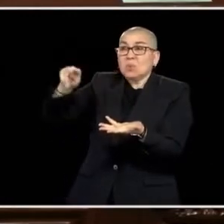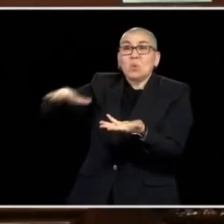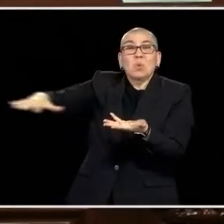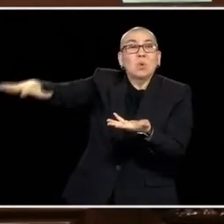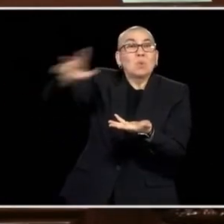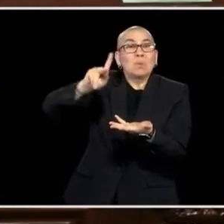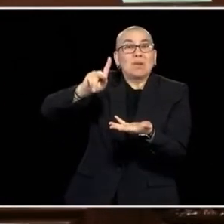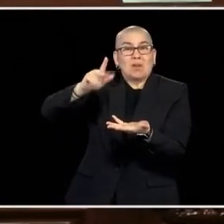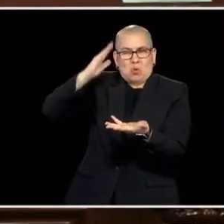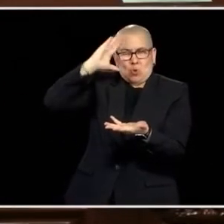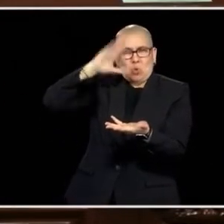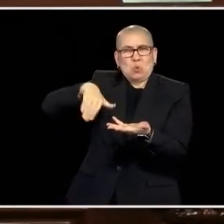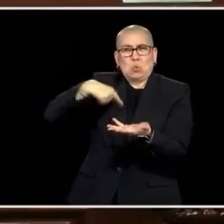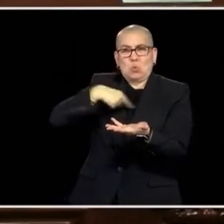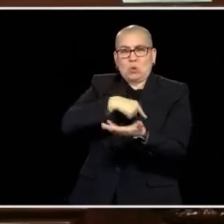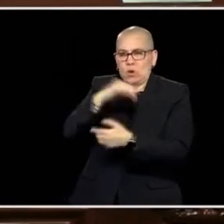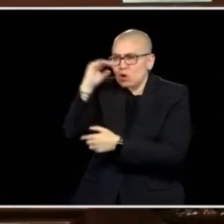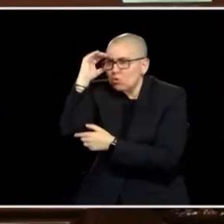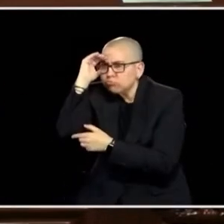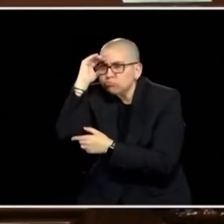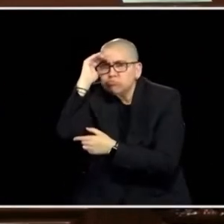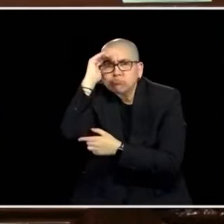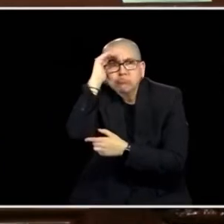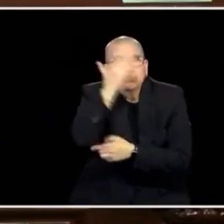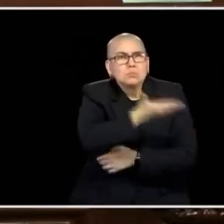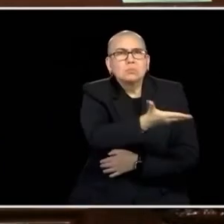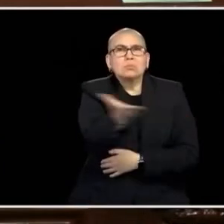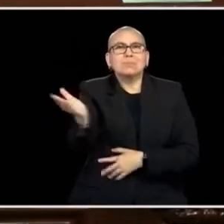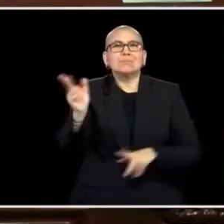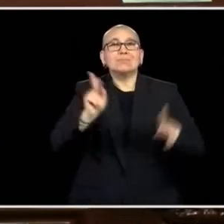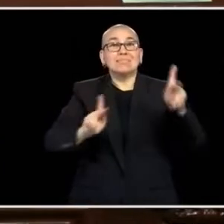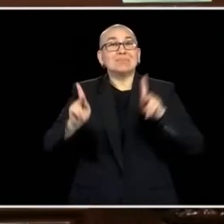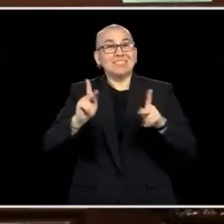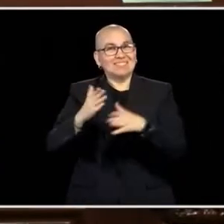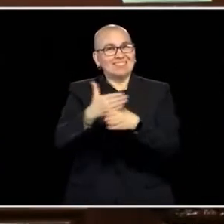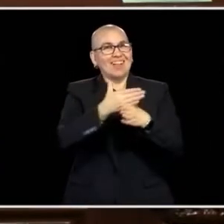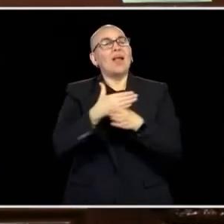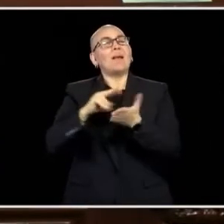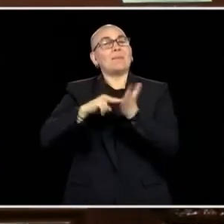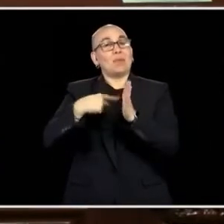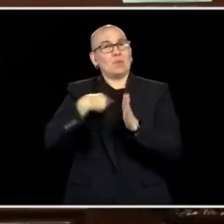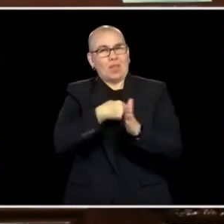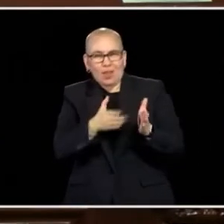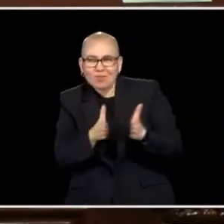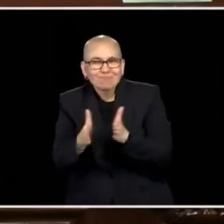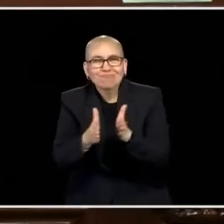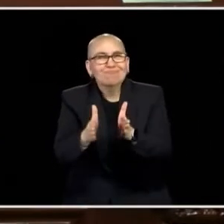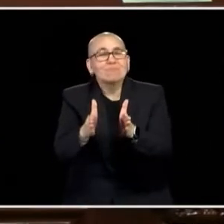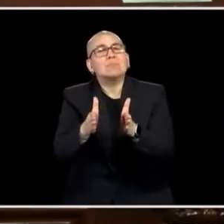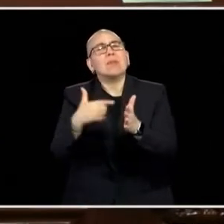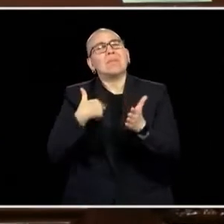INVEST IN OUR PEOPLE, WE CAN'T GET IT WRONG. THAT'S THE OPPORTUNITY THAT WE HAVE IN FRONT OF US, SO I WOULD ASK ALL OF US, LET'S